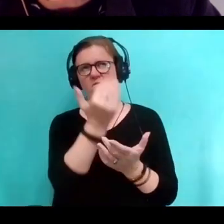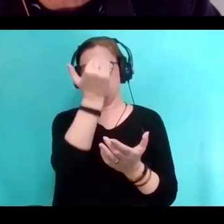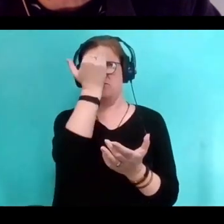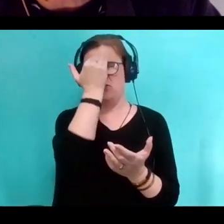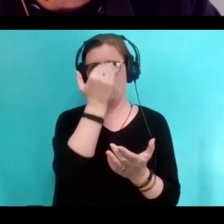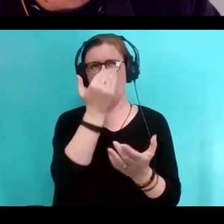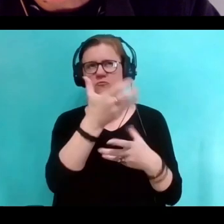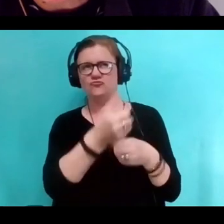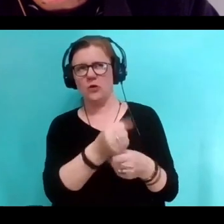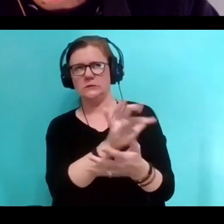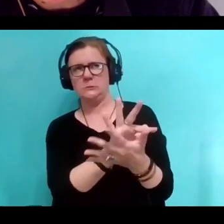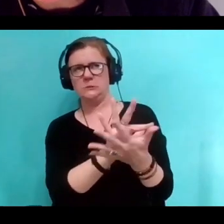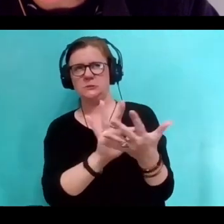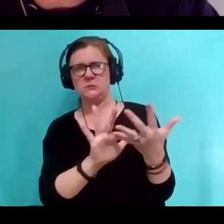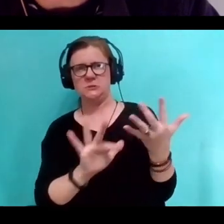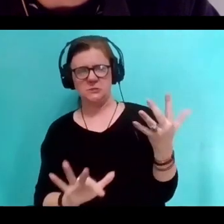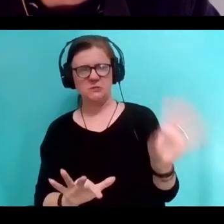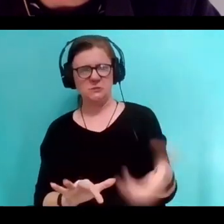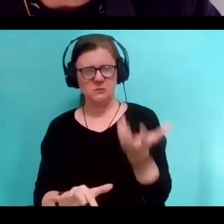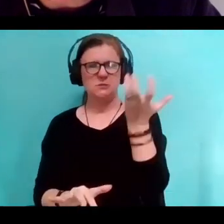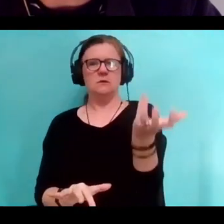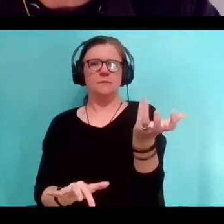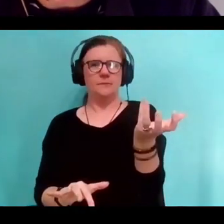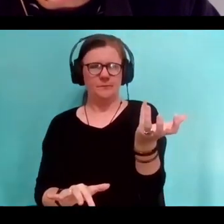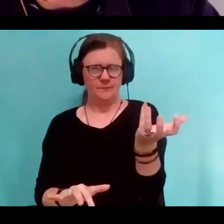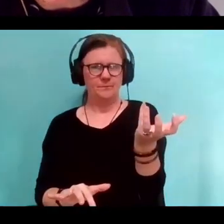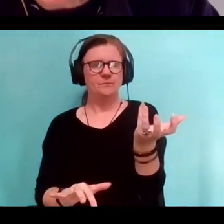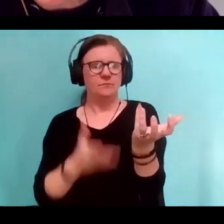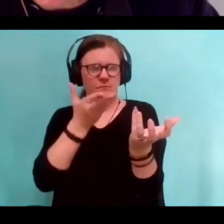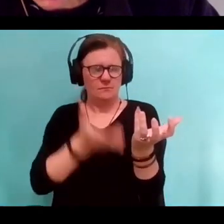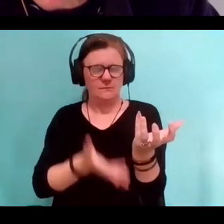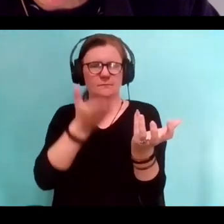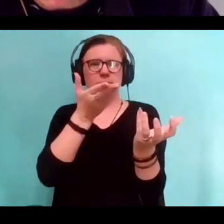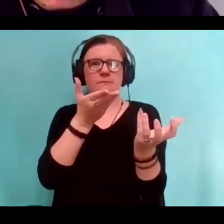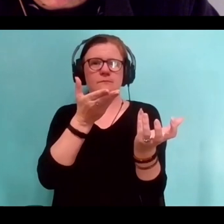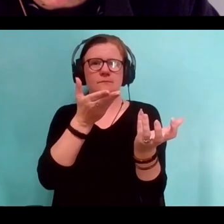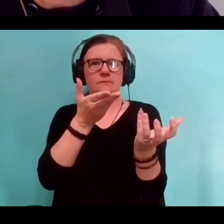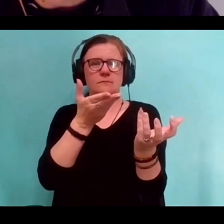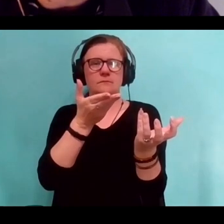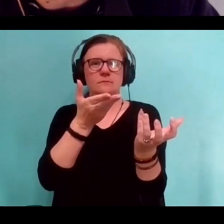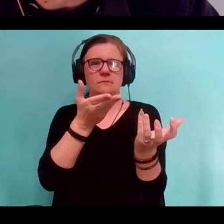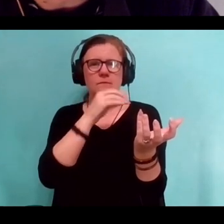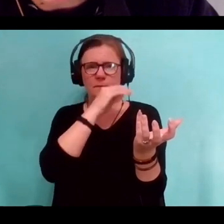at a surface level, as human beings, from our neighbors, or from people living